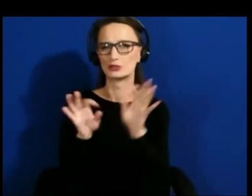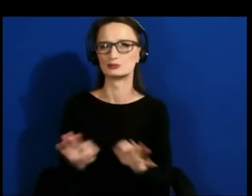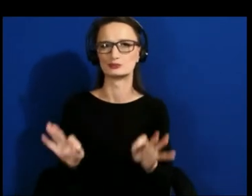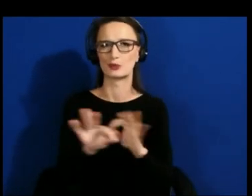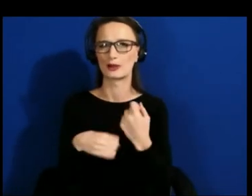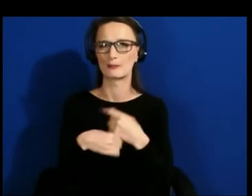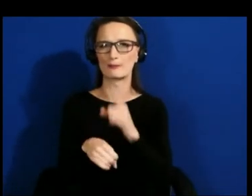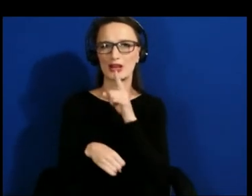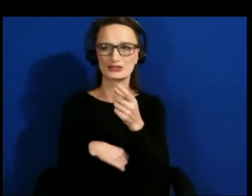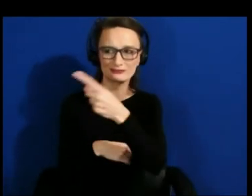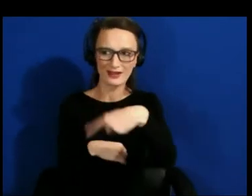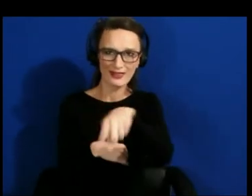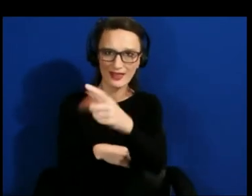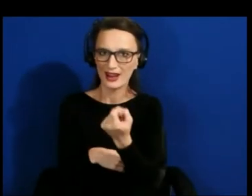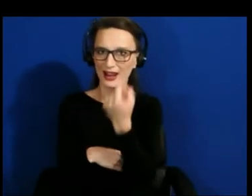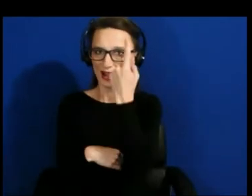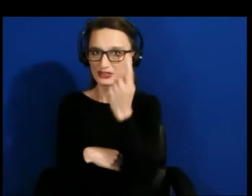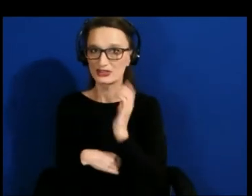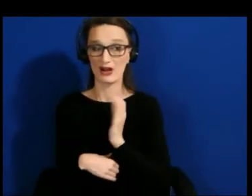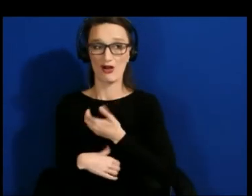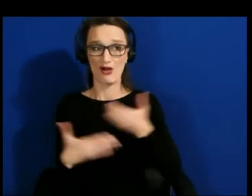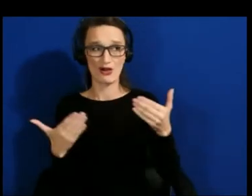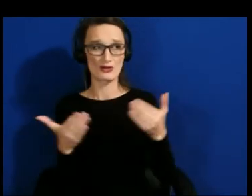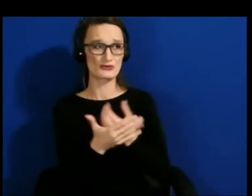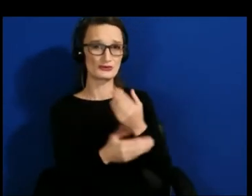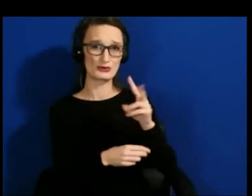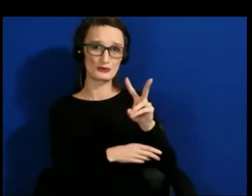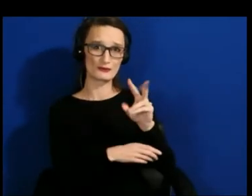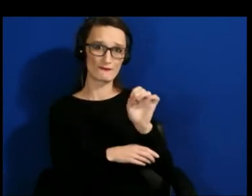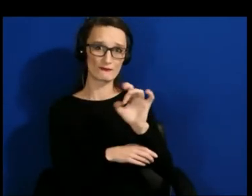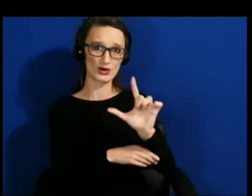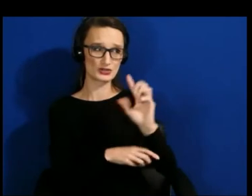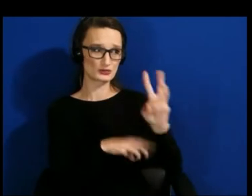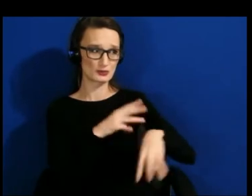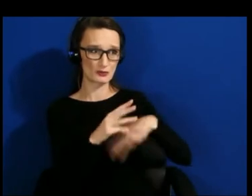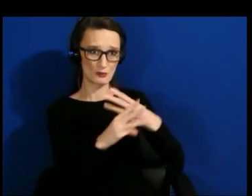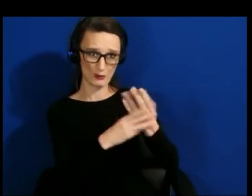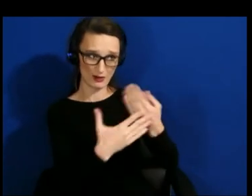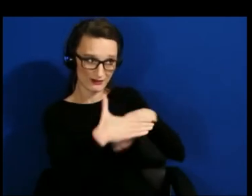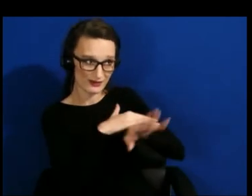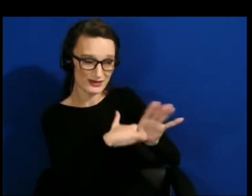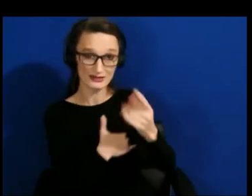this new virtual world. Can you imagine being in K through 12 heading into this pandemic world